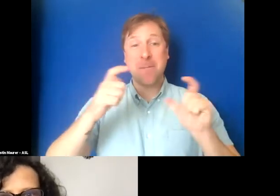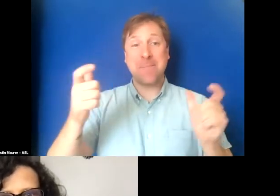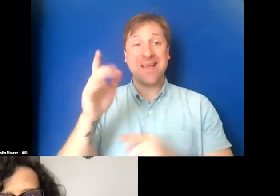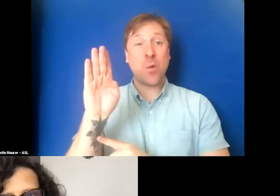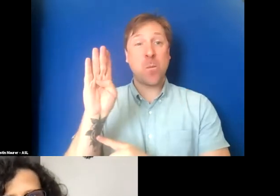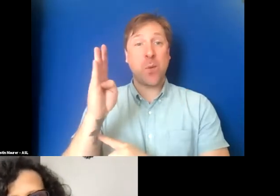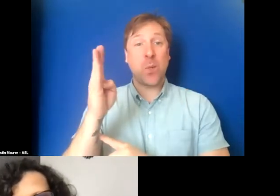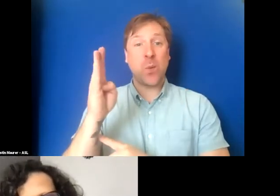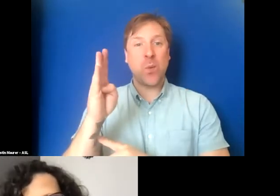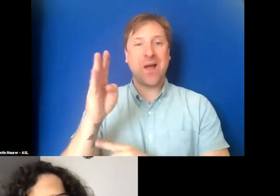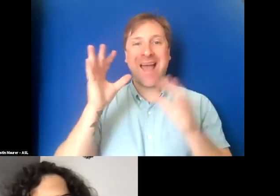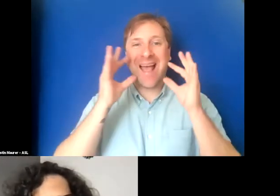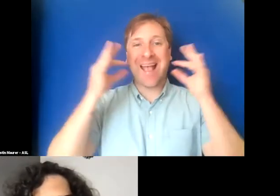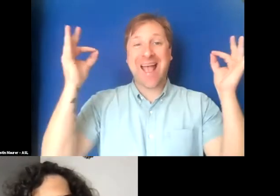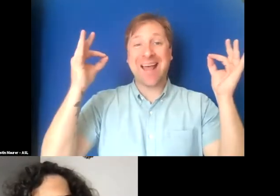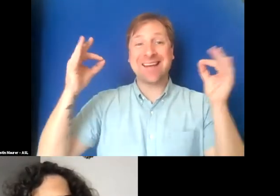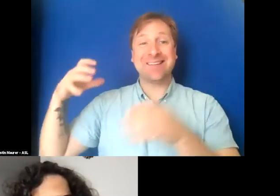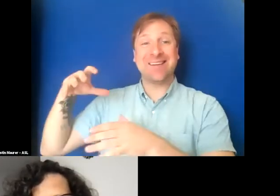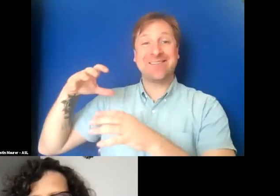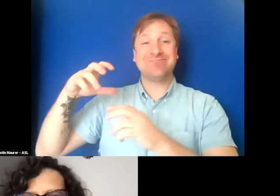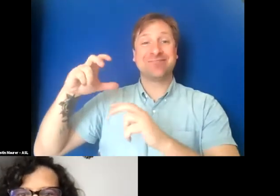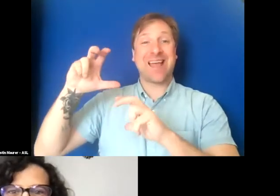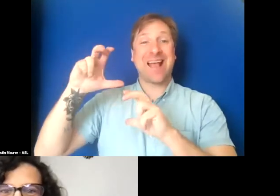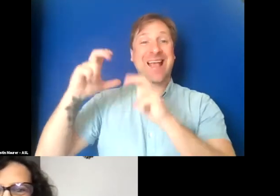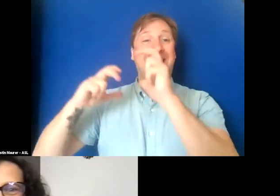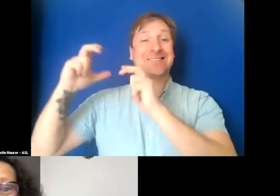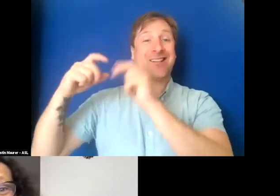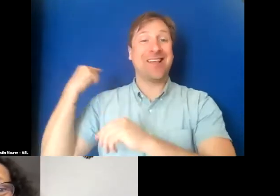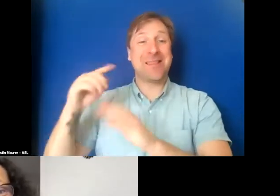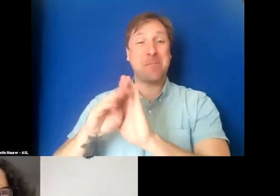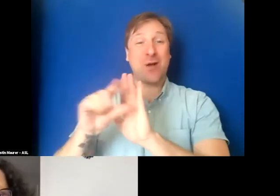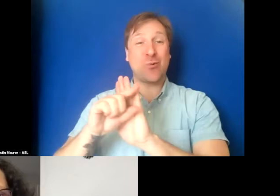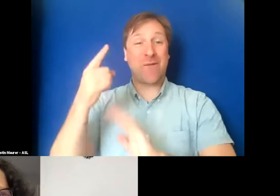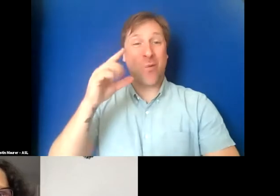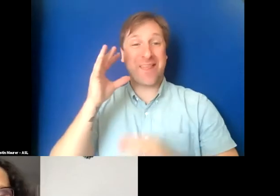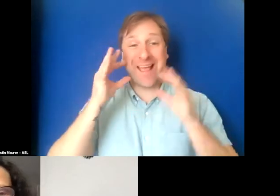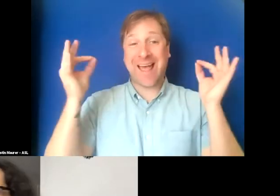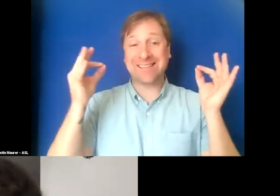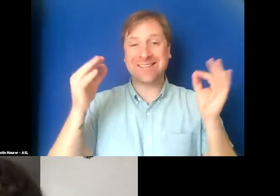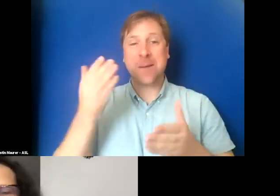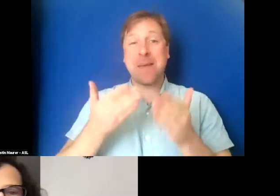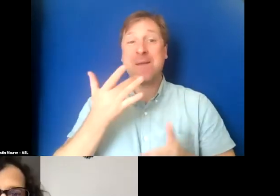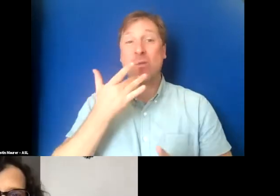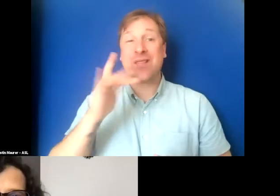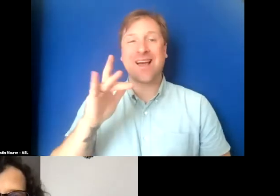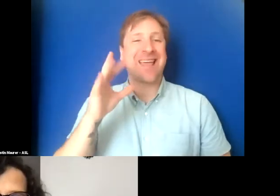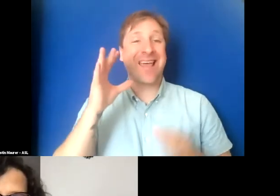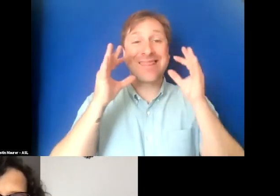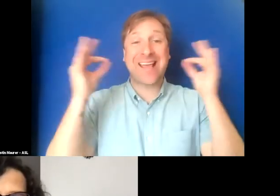cat castle there in the background to spice it up a little. Maybe if we're lucky, in this third section, the cat will rummage around on there.